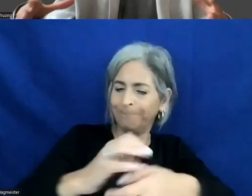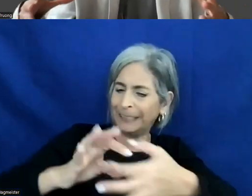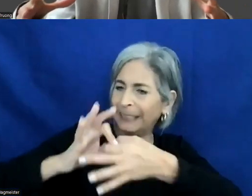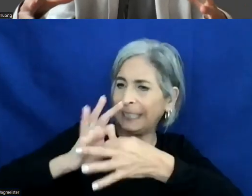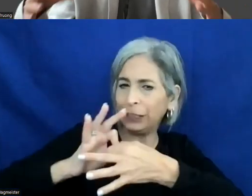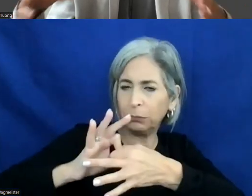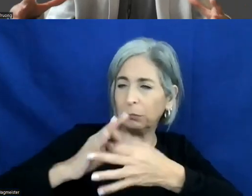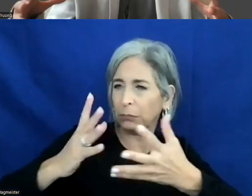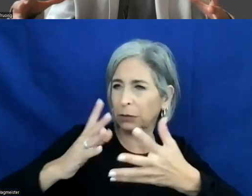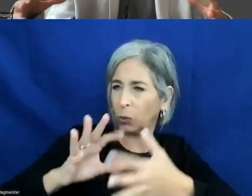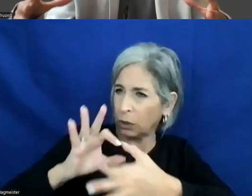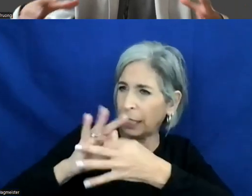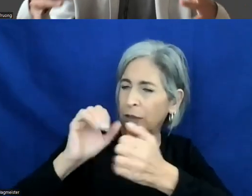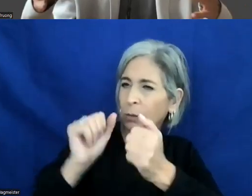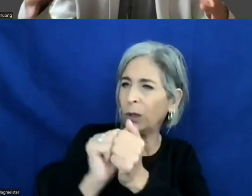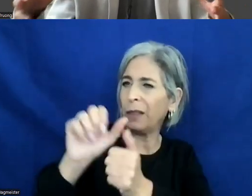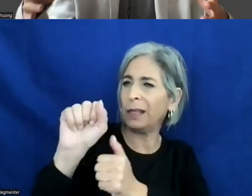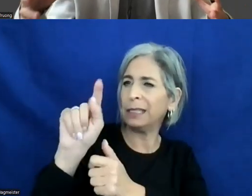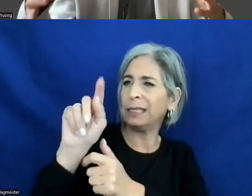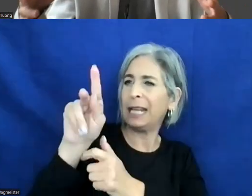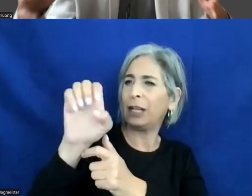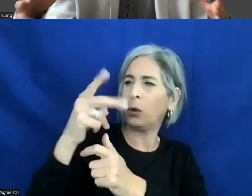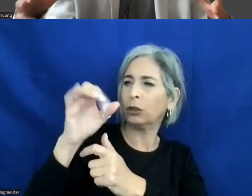relationships with stakeholder, having them trust your expertise,